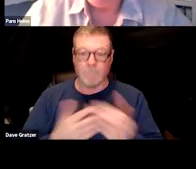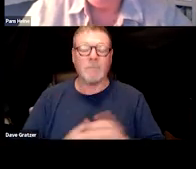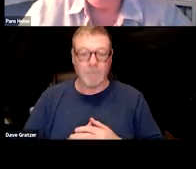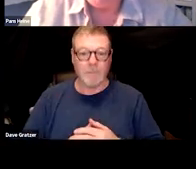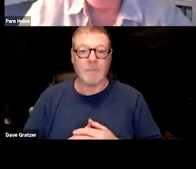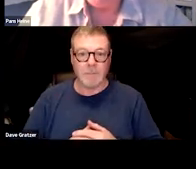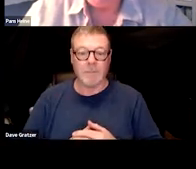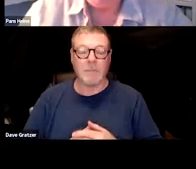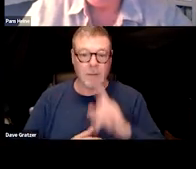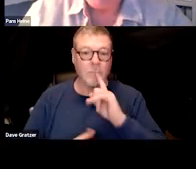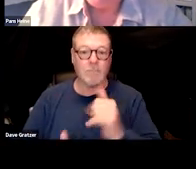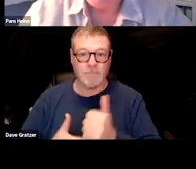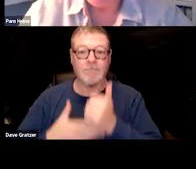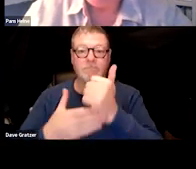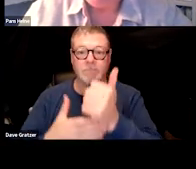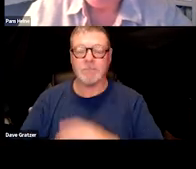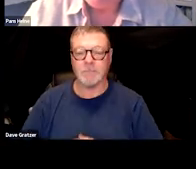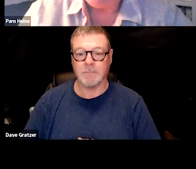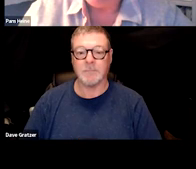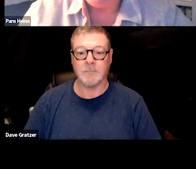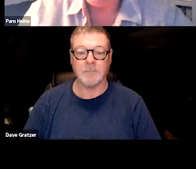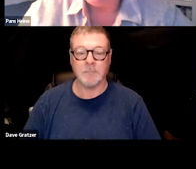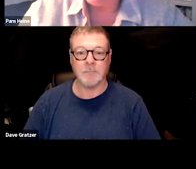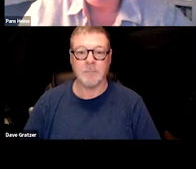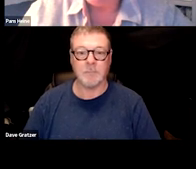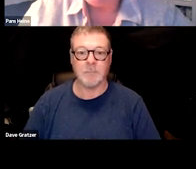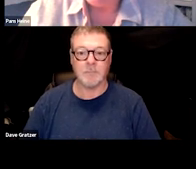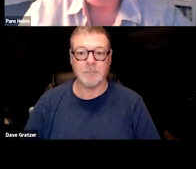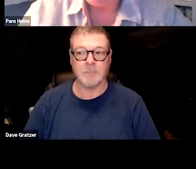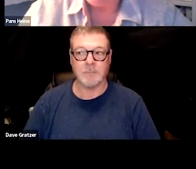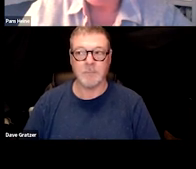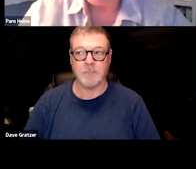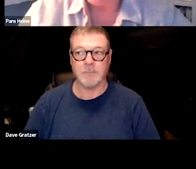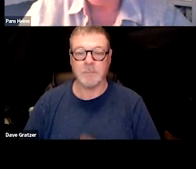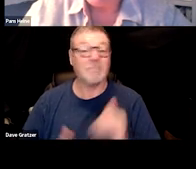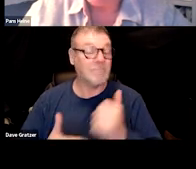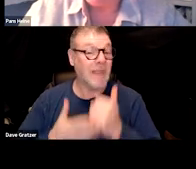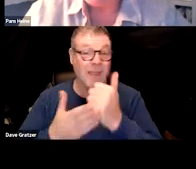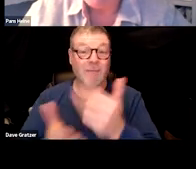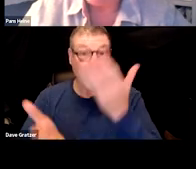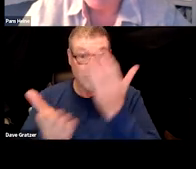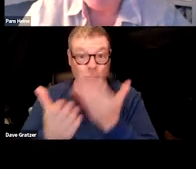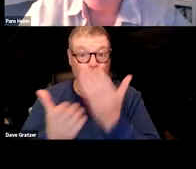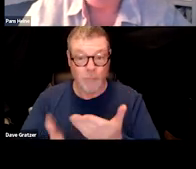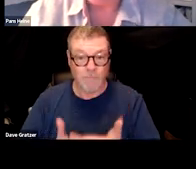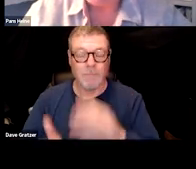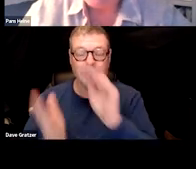Can be really, really helpful to you as well. Helpful evidence. So maybe suggest applicants keep a diary.